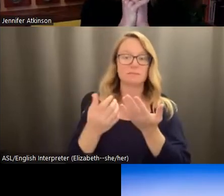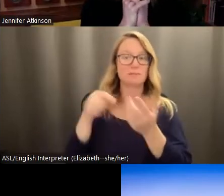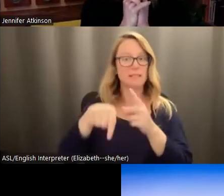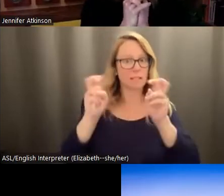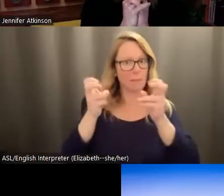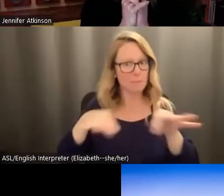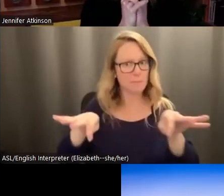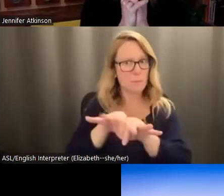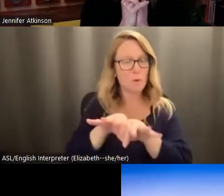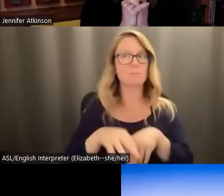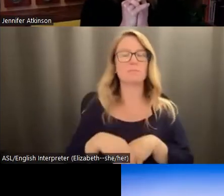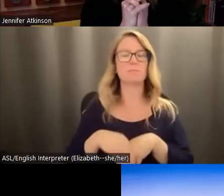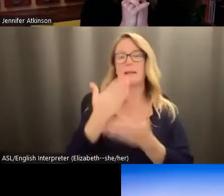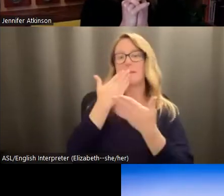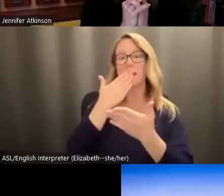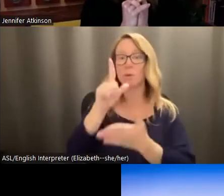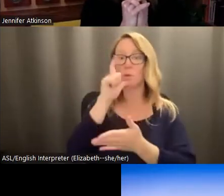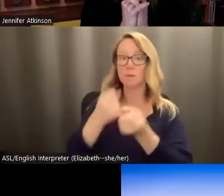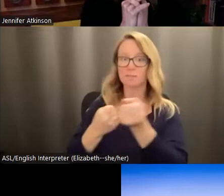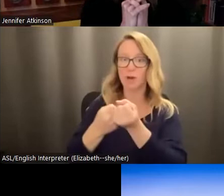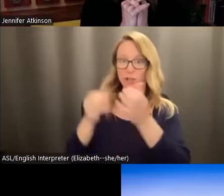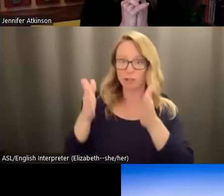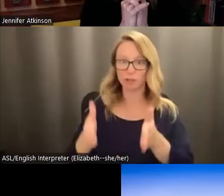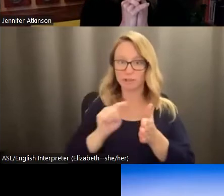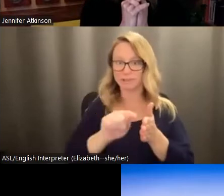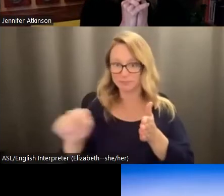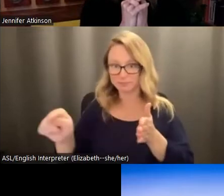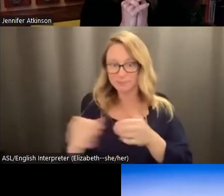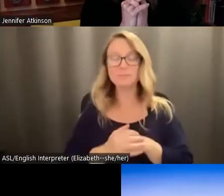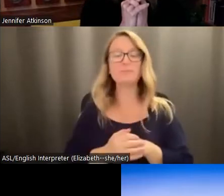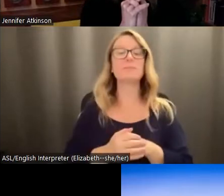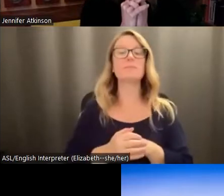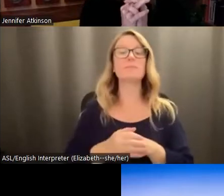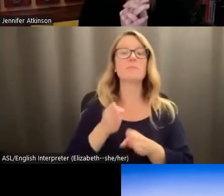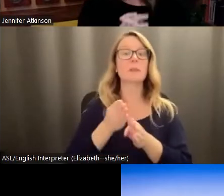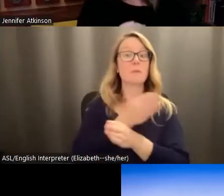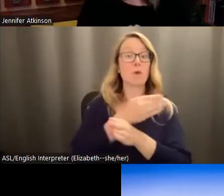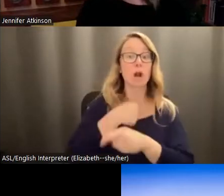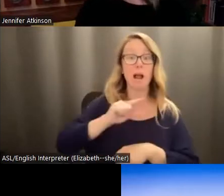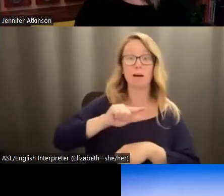well as thank our sponsors. And then, before I turn the mic over